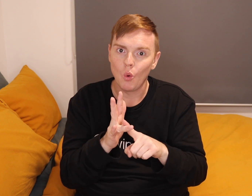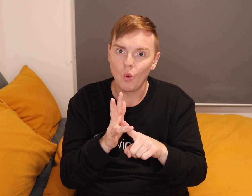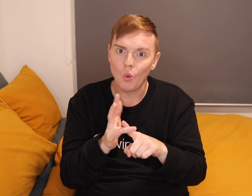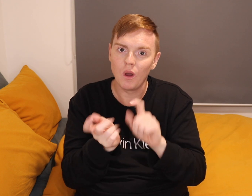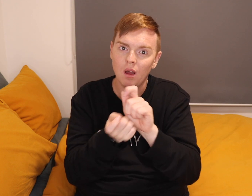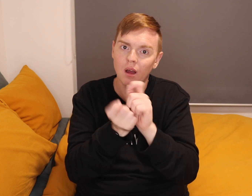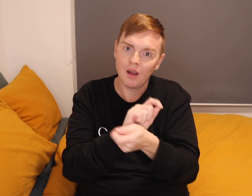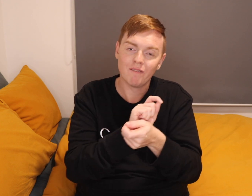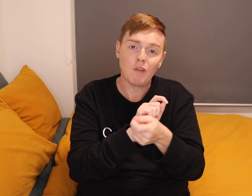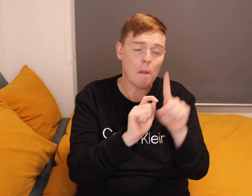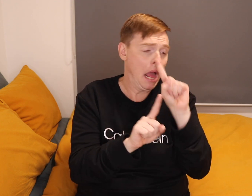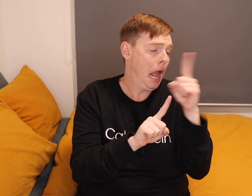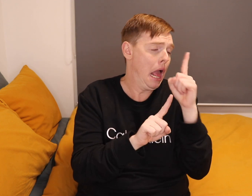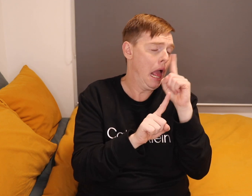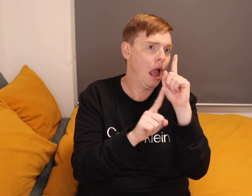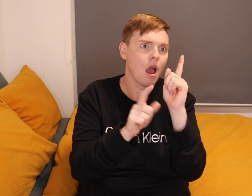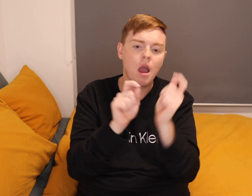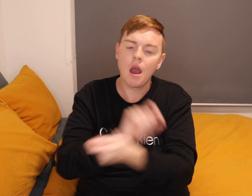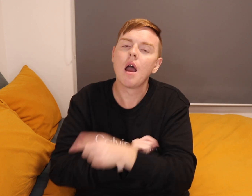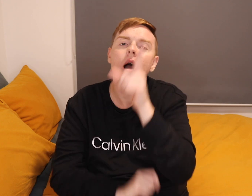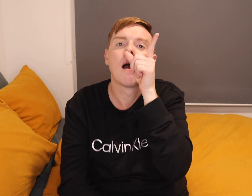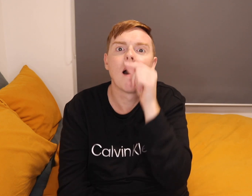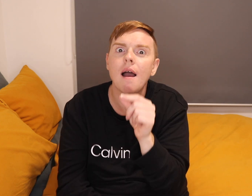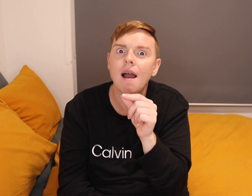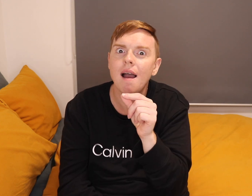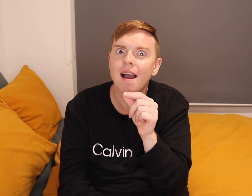Change from "can't" to "can".